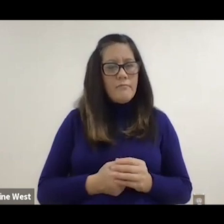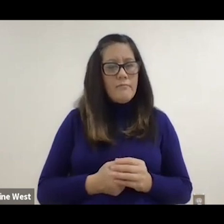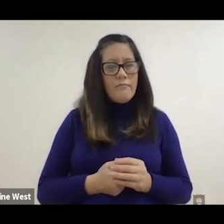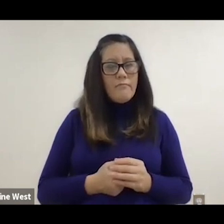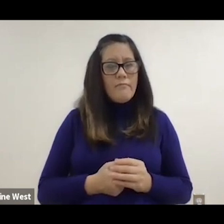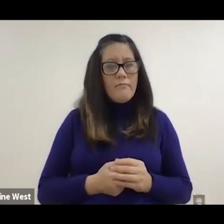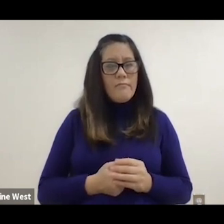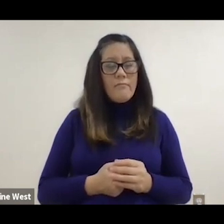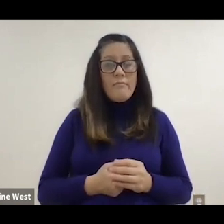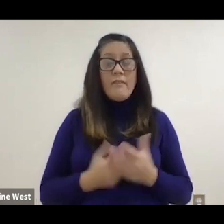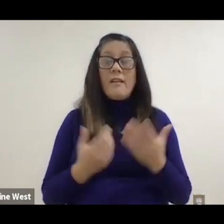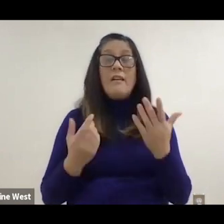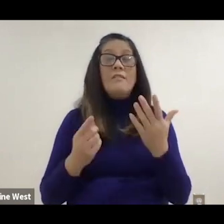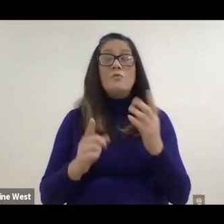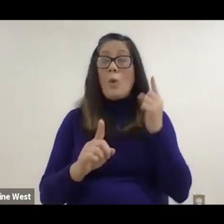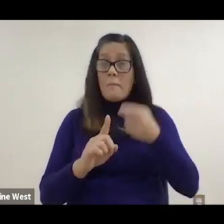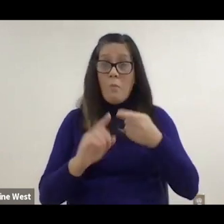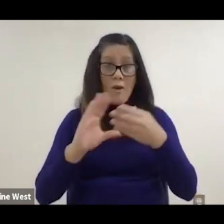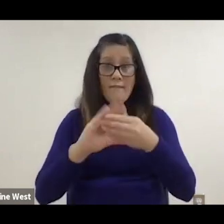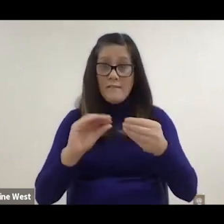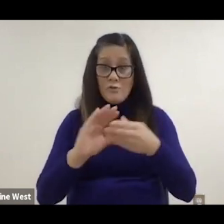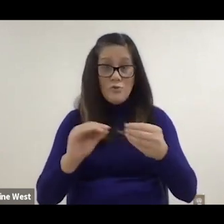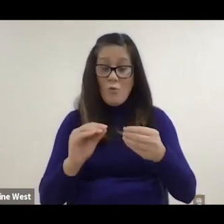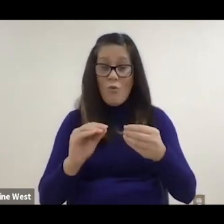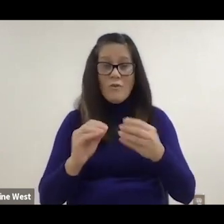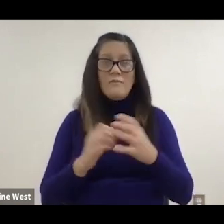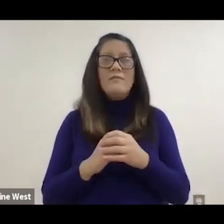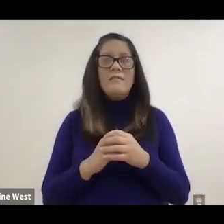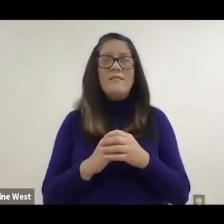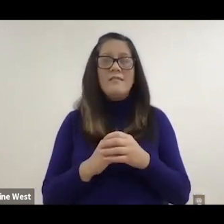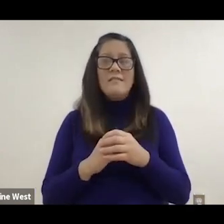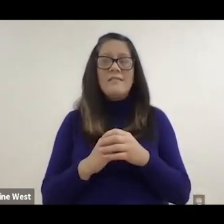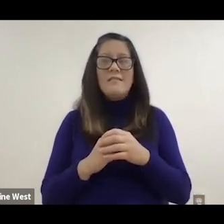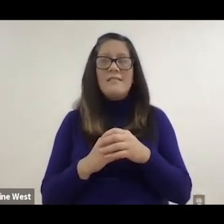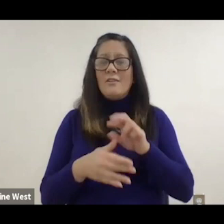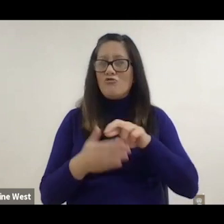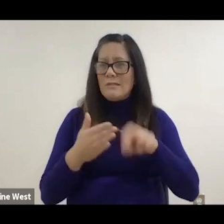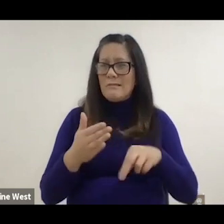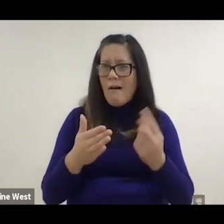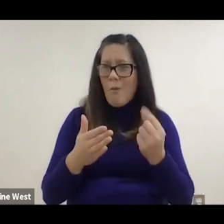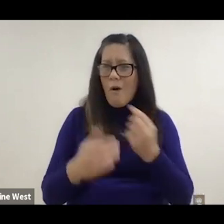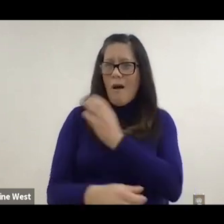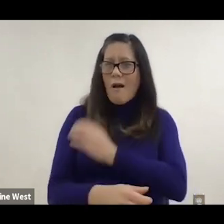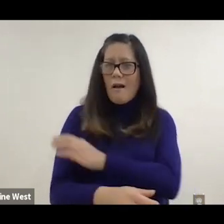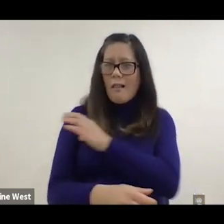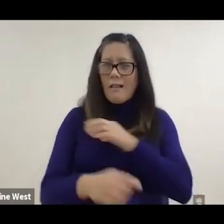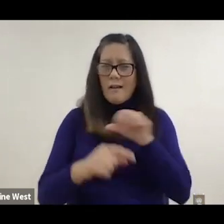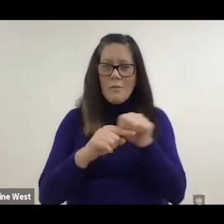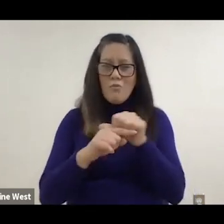And so the good news of this whole story is, it resulted in a clinical practice guideline.